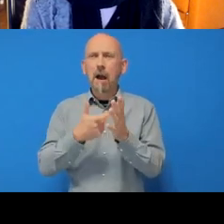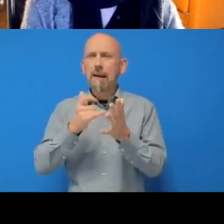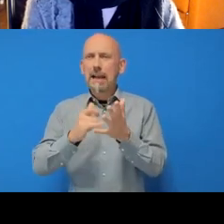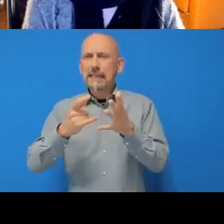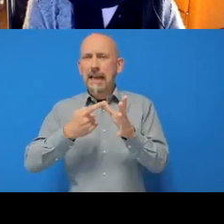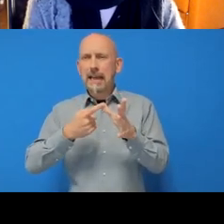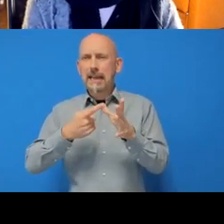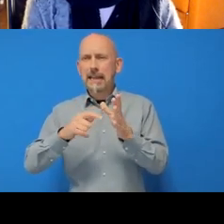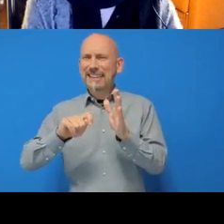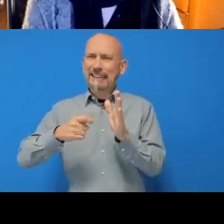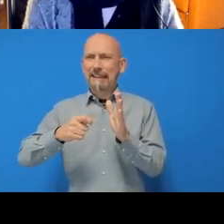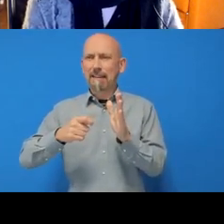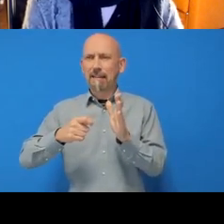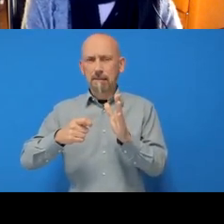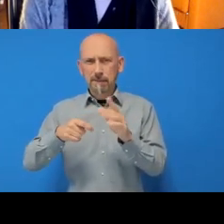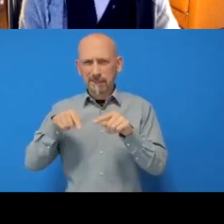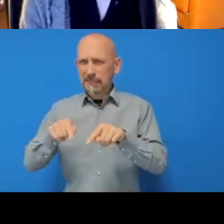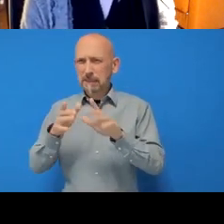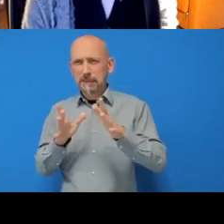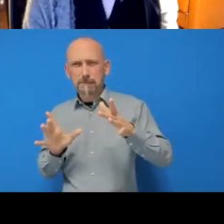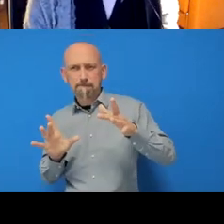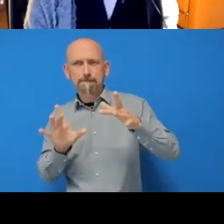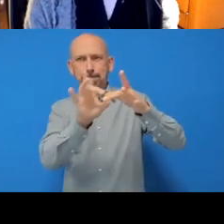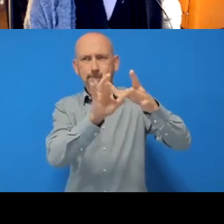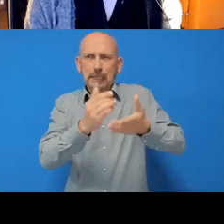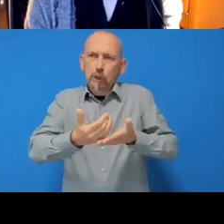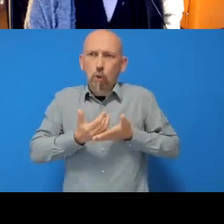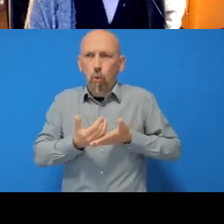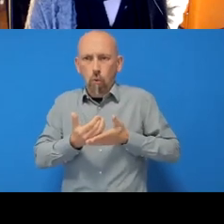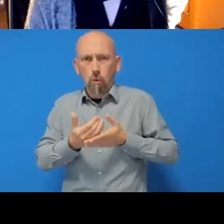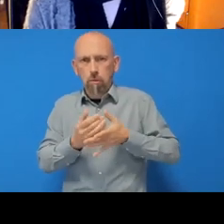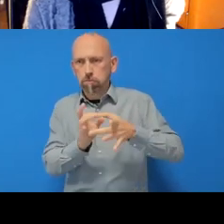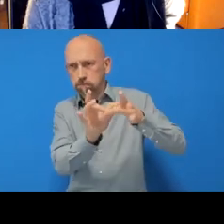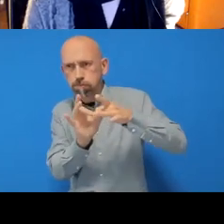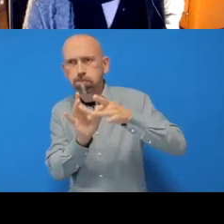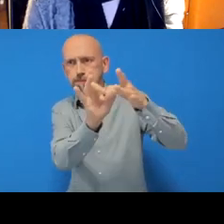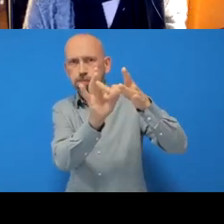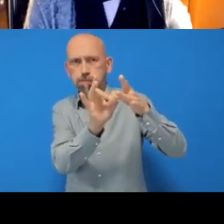secure link between RStudio and your GitHub account. I already have one but I’m gonna